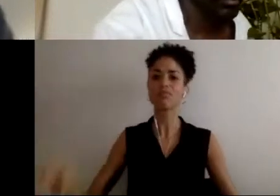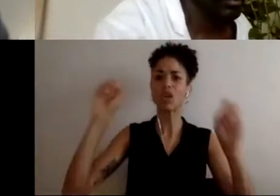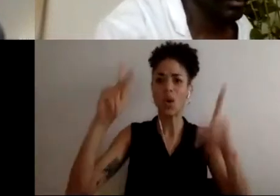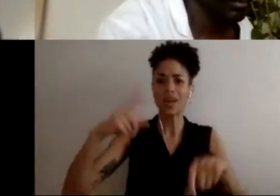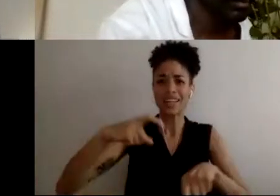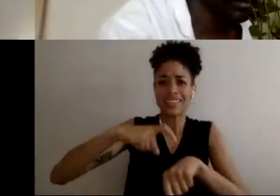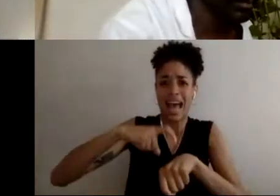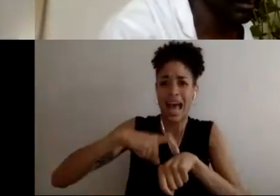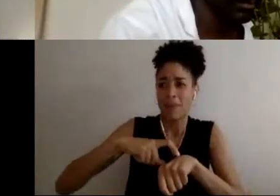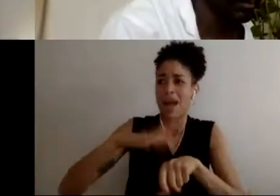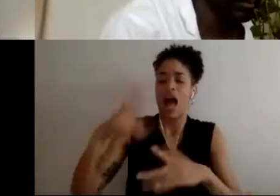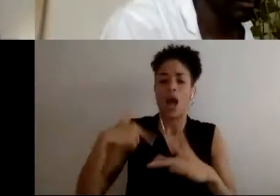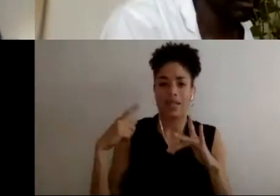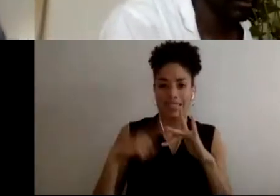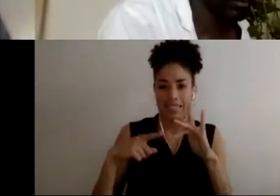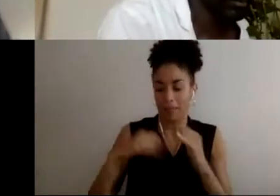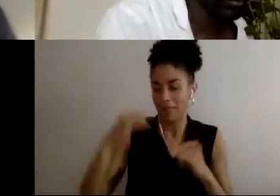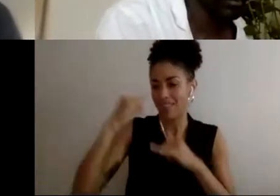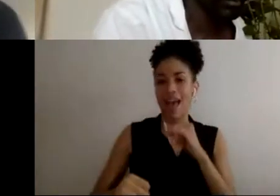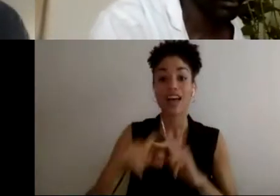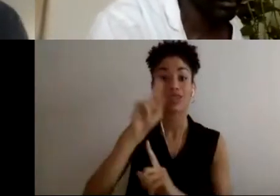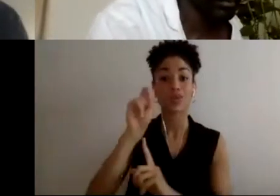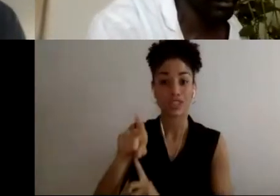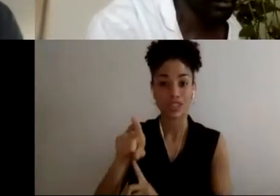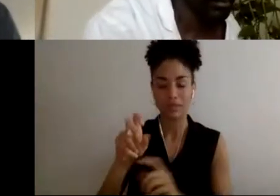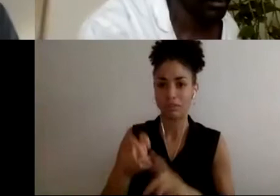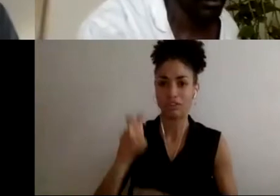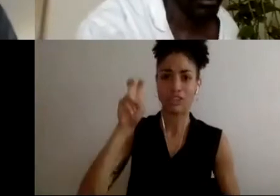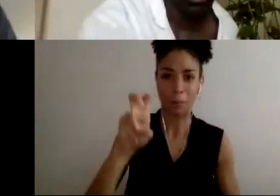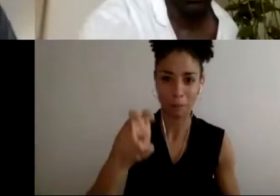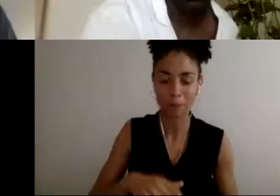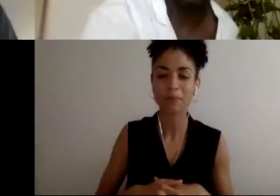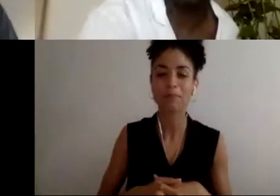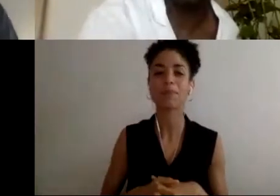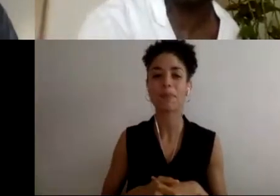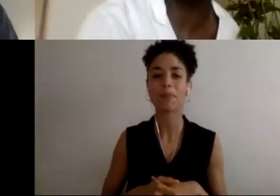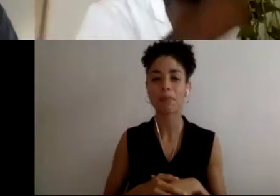I'm going to skip ahead to my final question. And this is a question for all